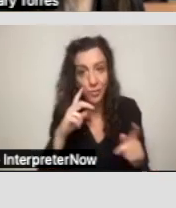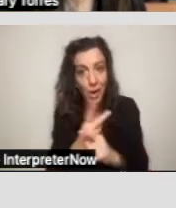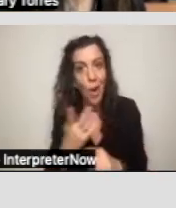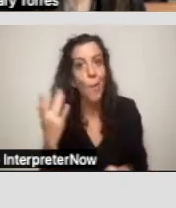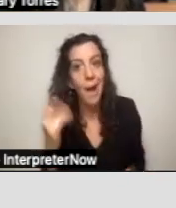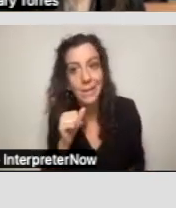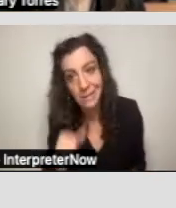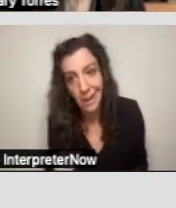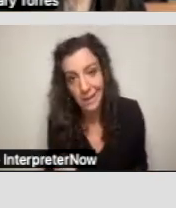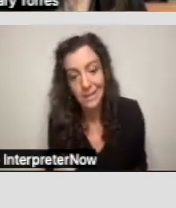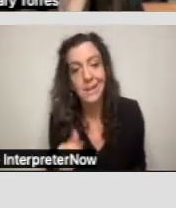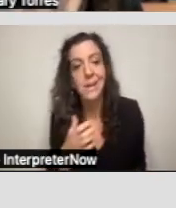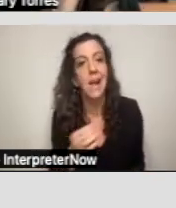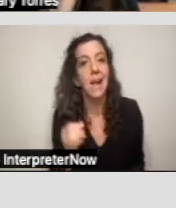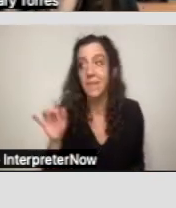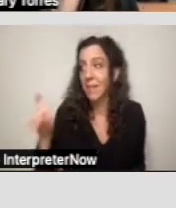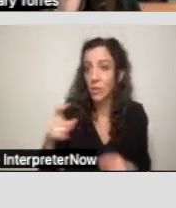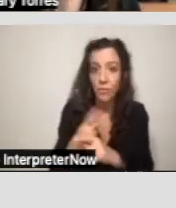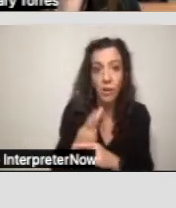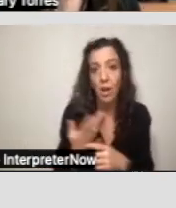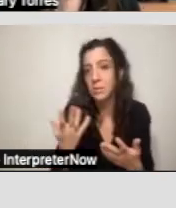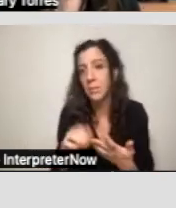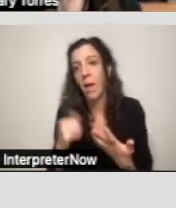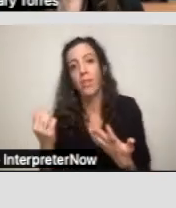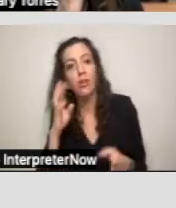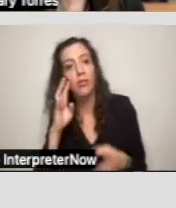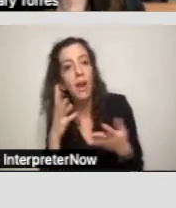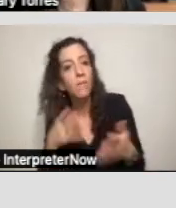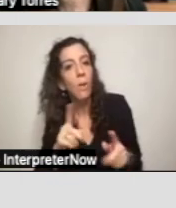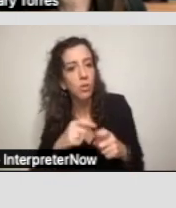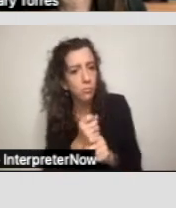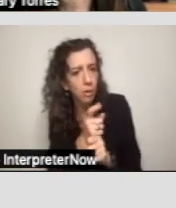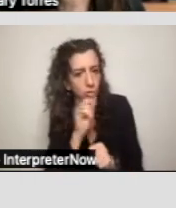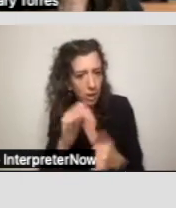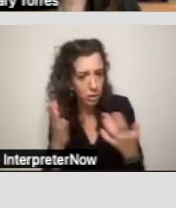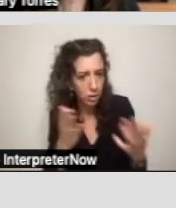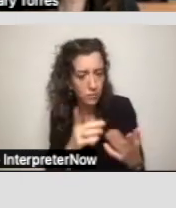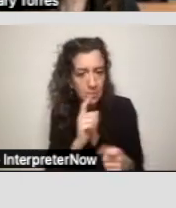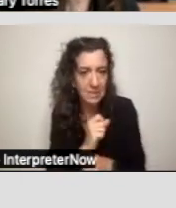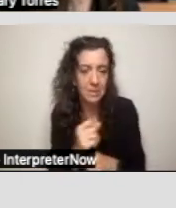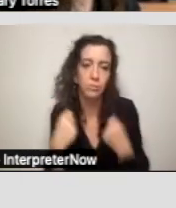And if they need to figure out some sort of creative way to make sure that service is being provided.